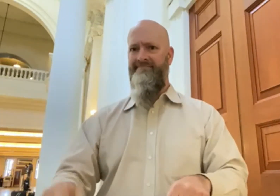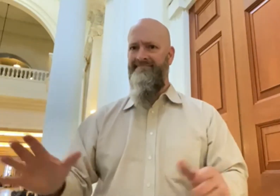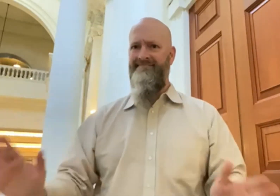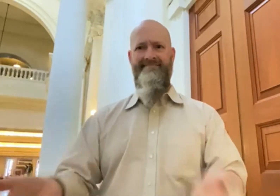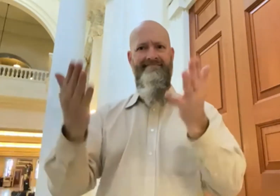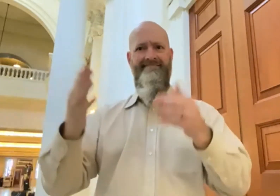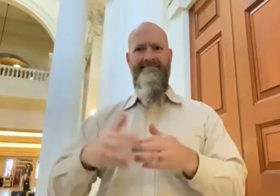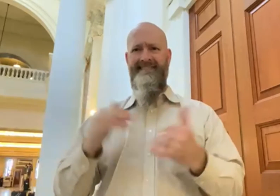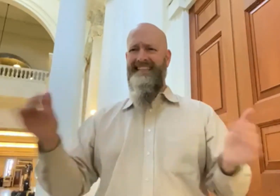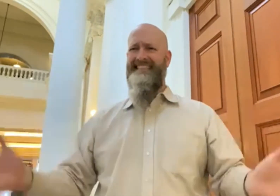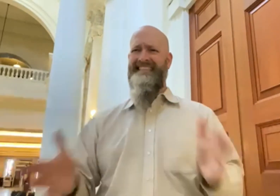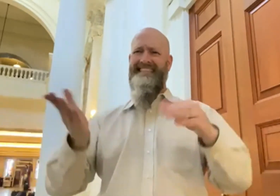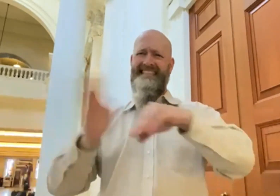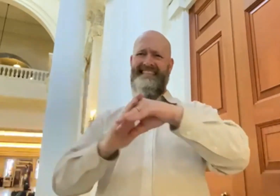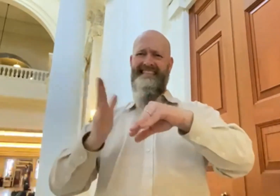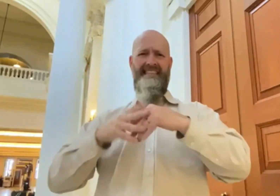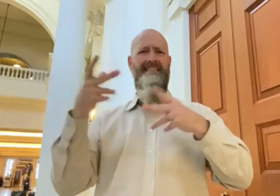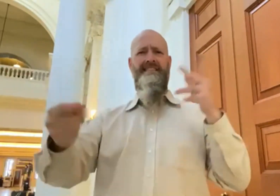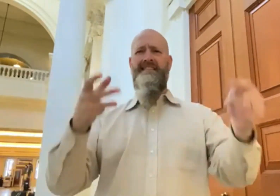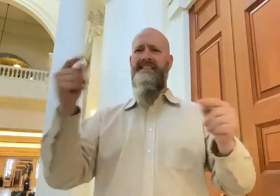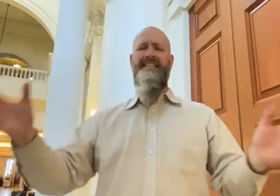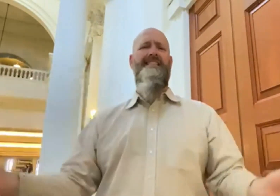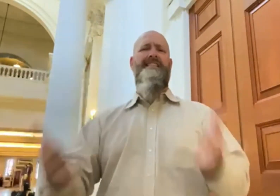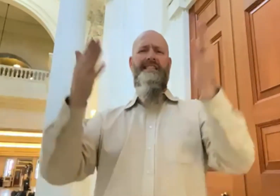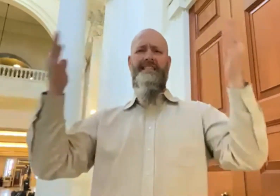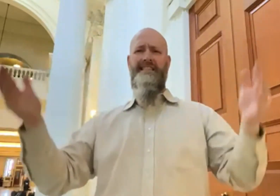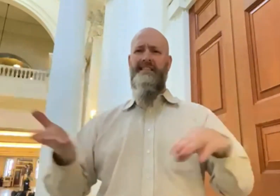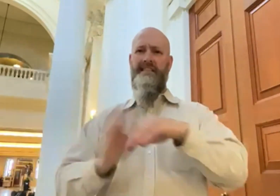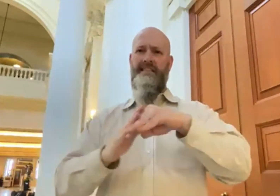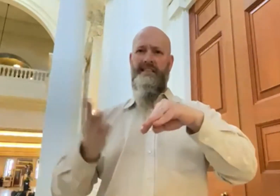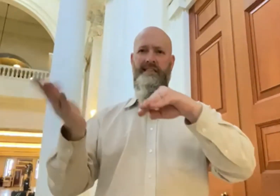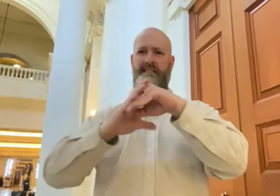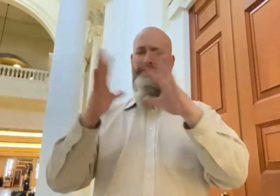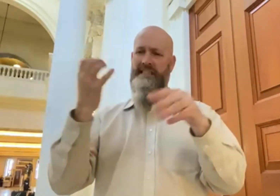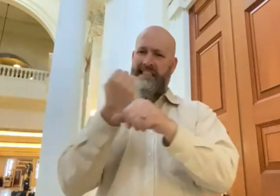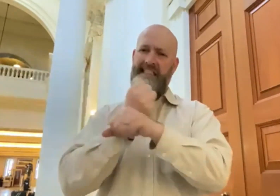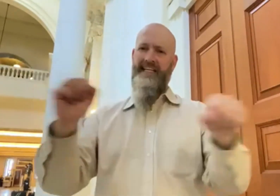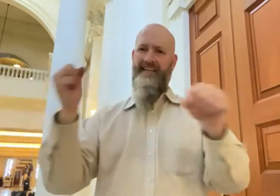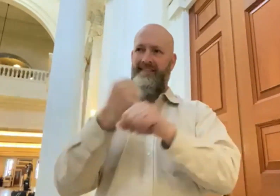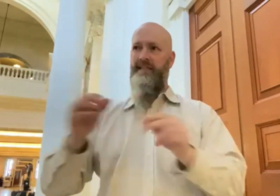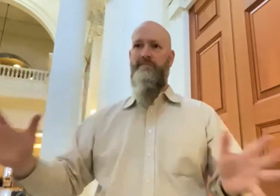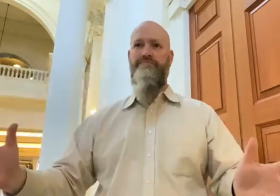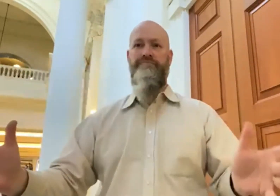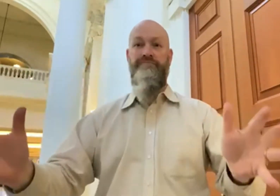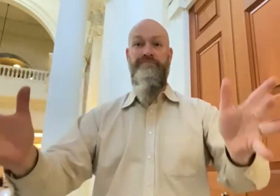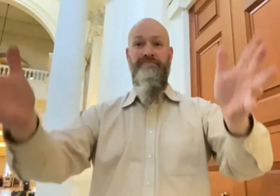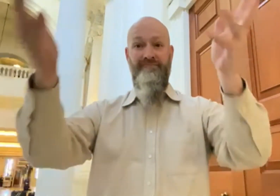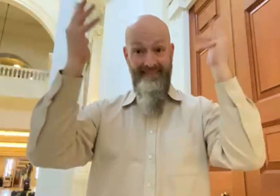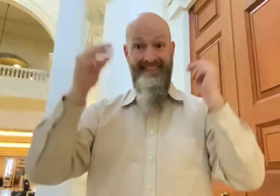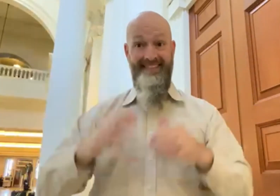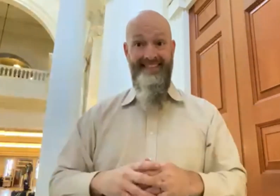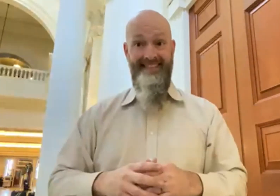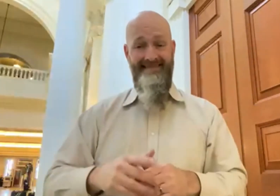Maryland remains to face a uphill battle and you're highly encouraged to get your vaccination.